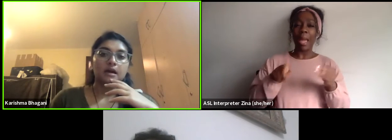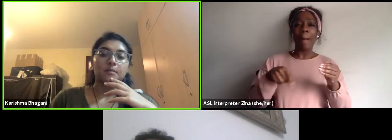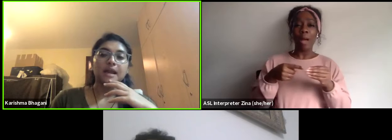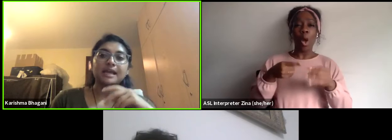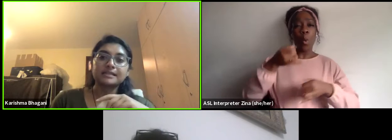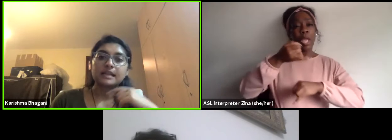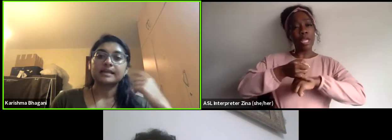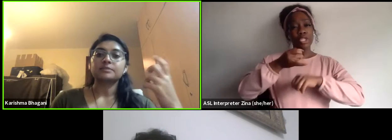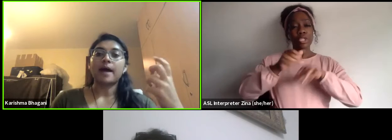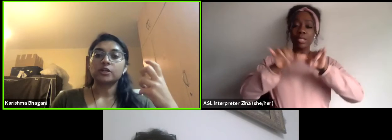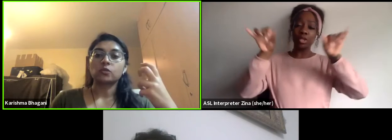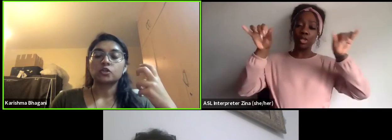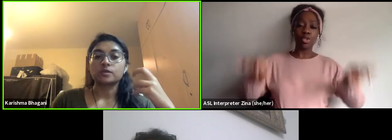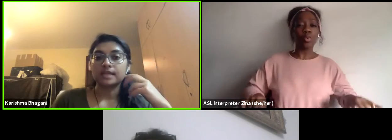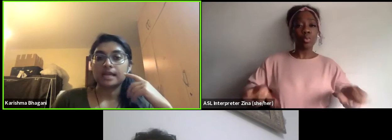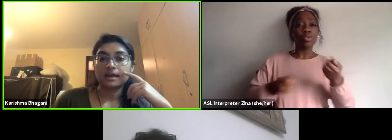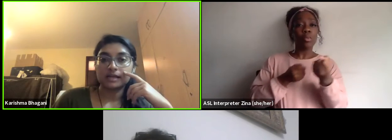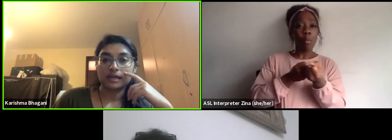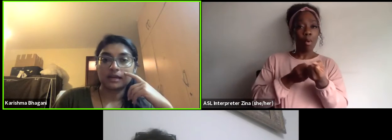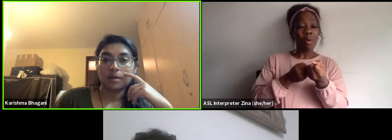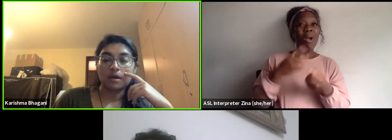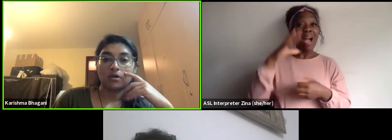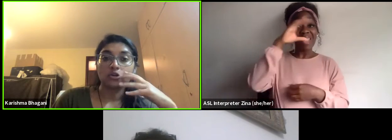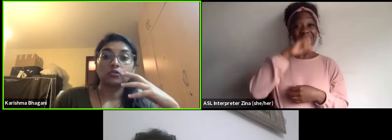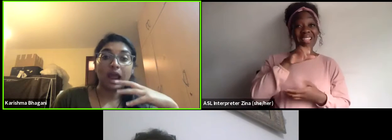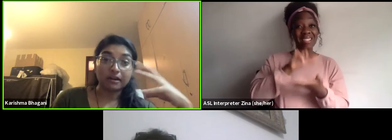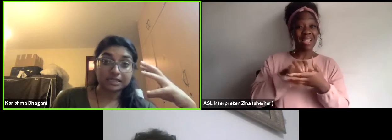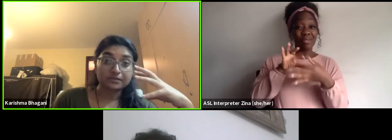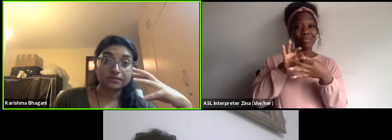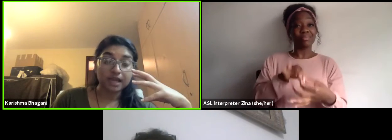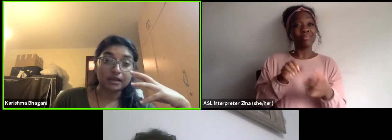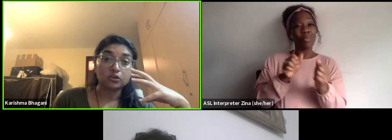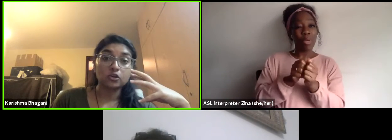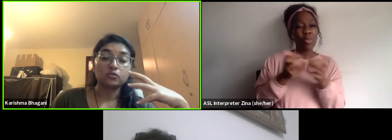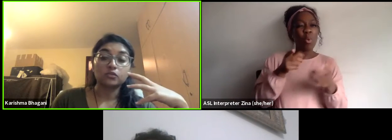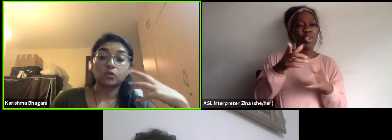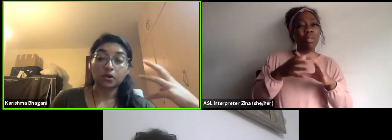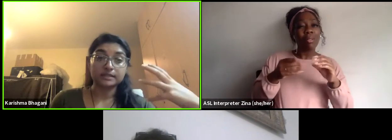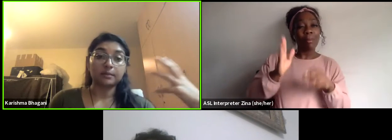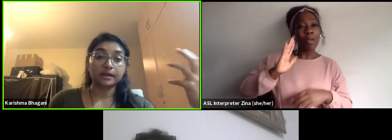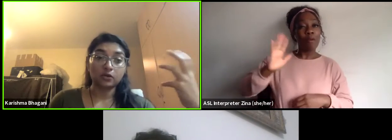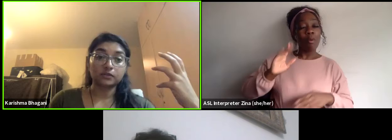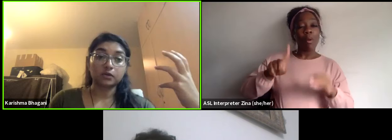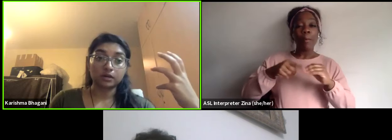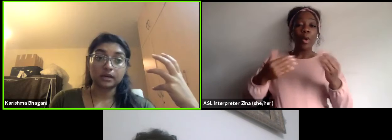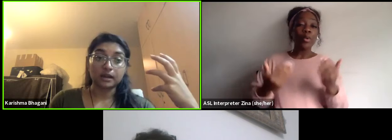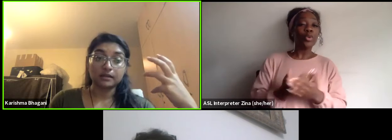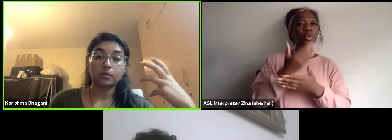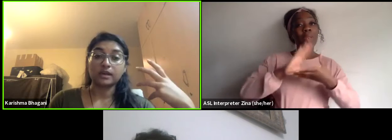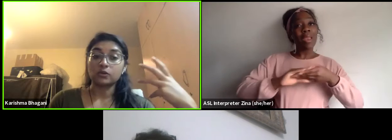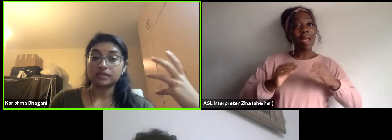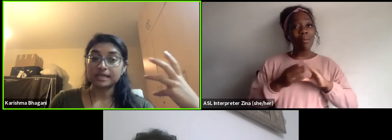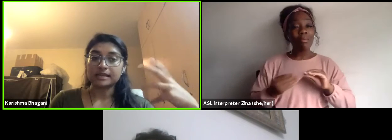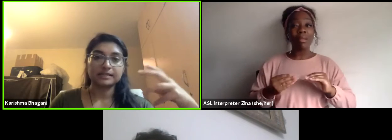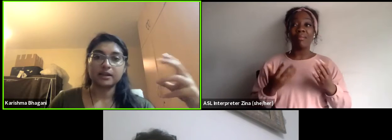And I guess it links back to what you were saying earlier about new narratives and new stories coming out of the continent that we need to see instead